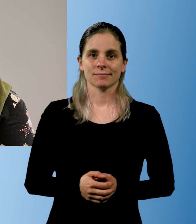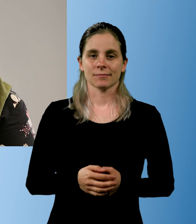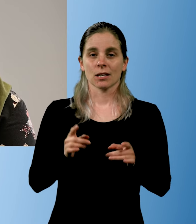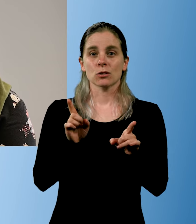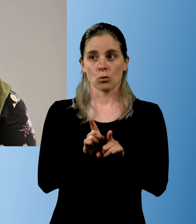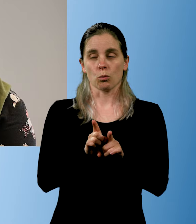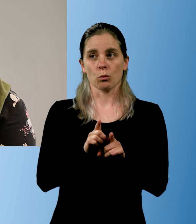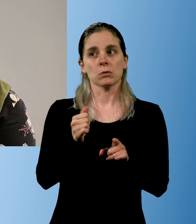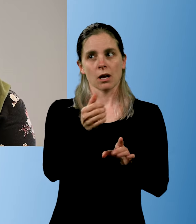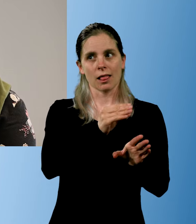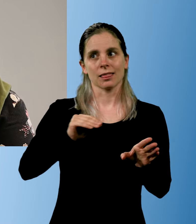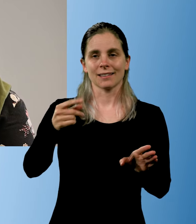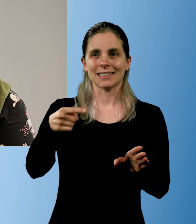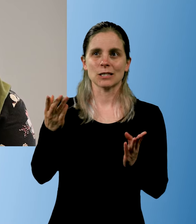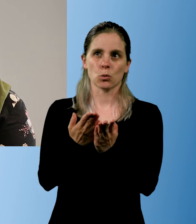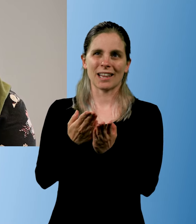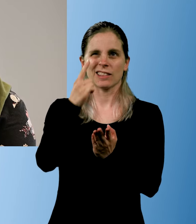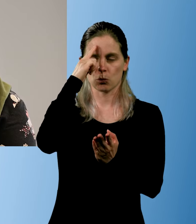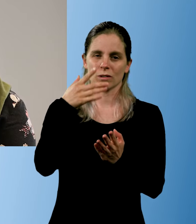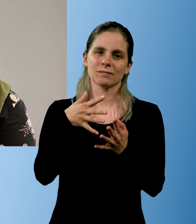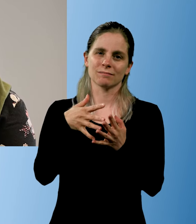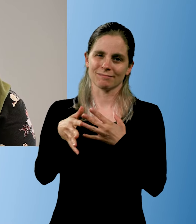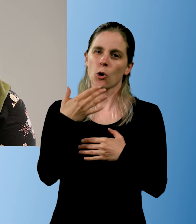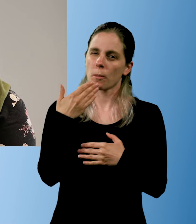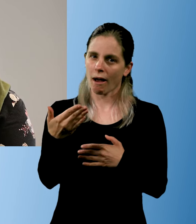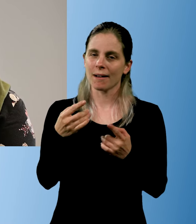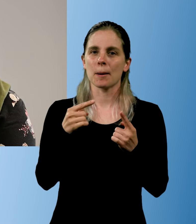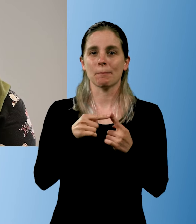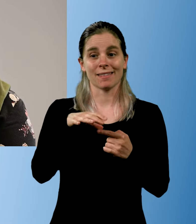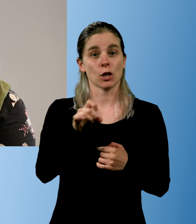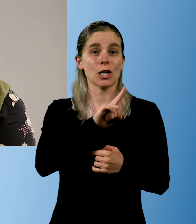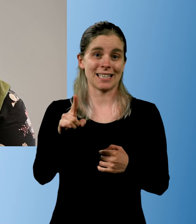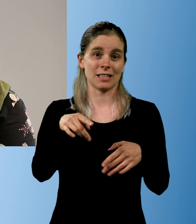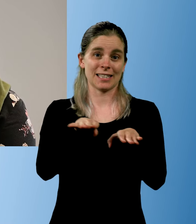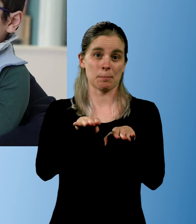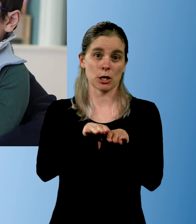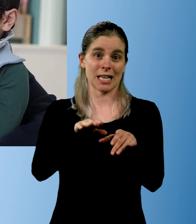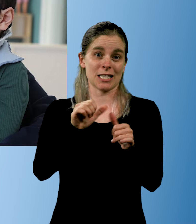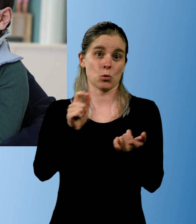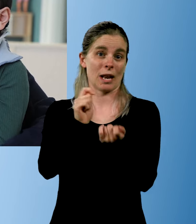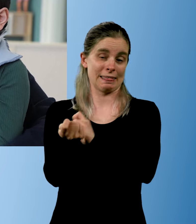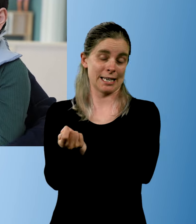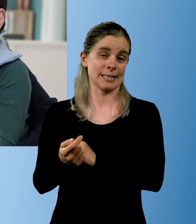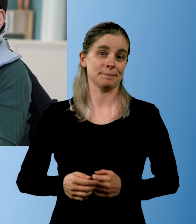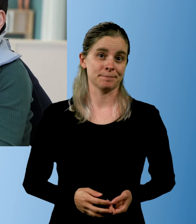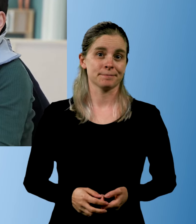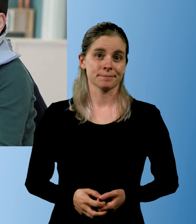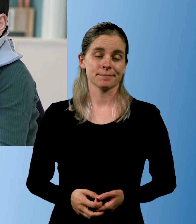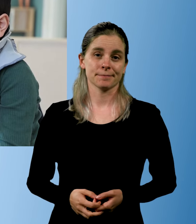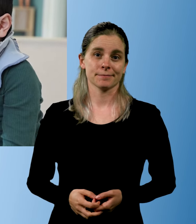The transition to school is going to be fine,- but it will take time for him to adjust to the changes.